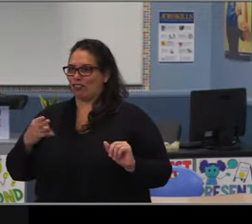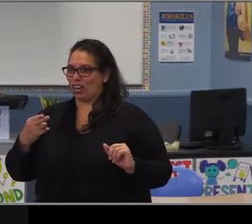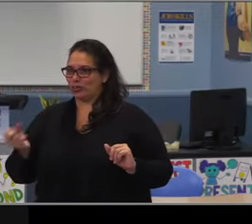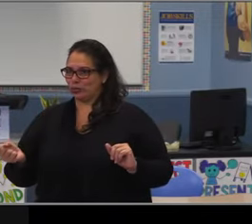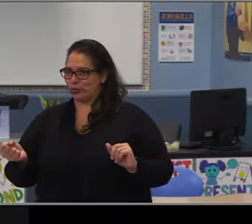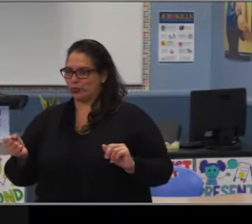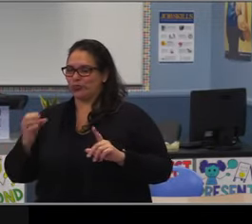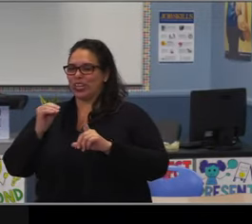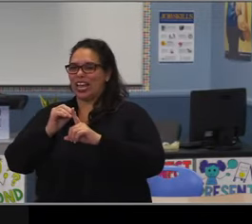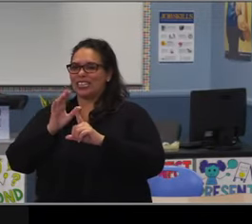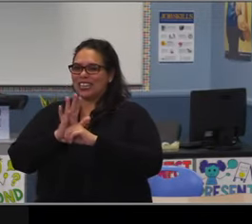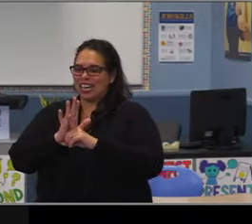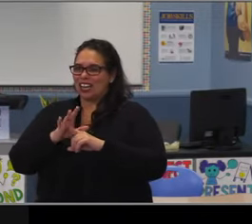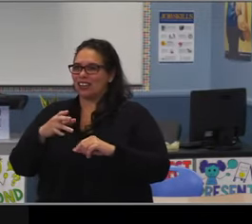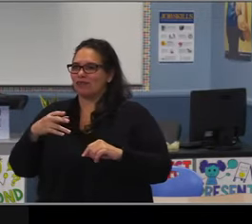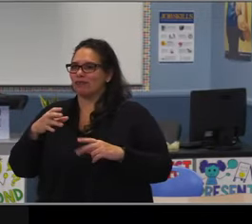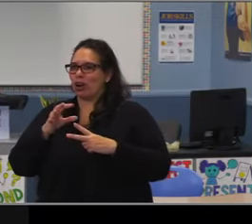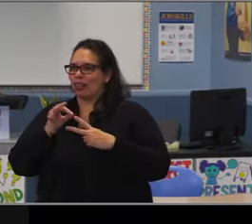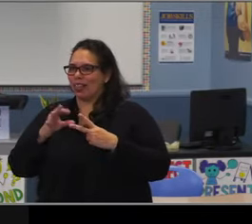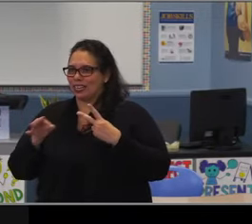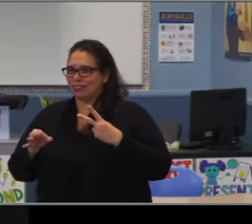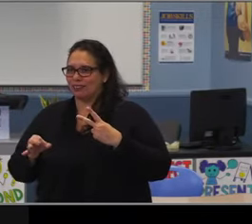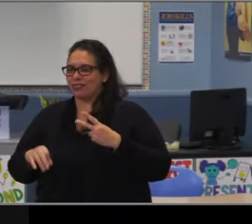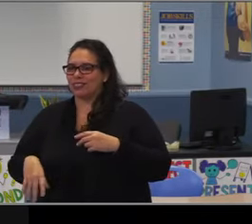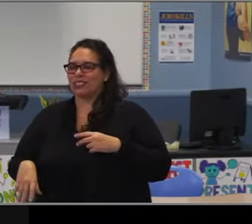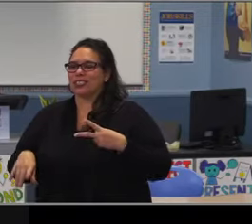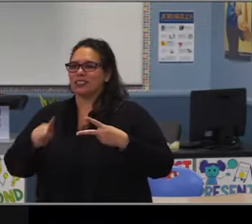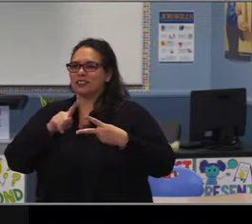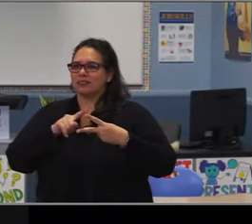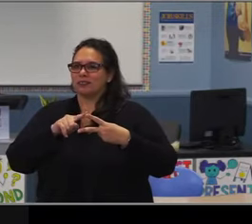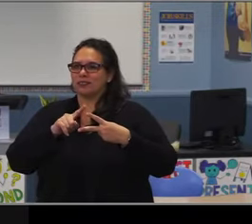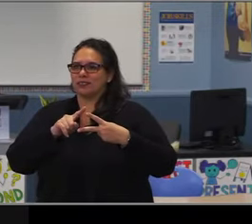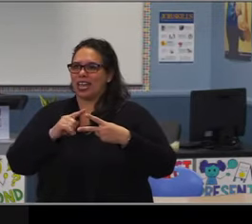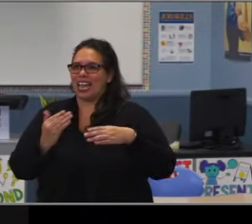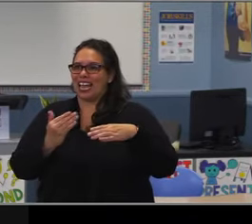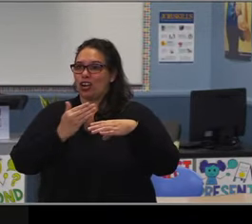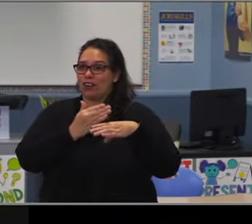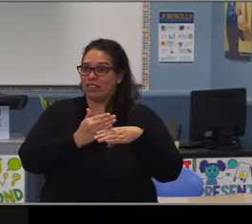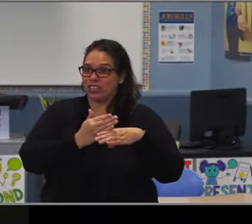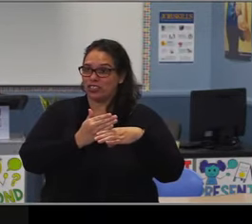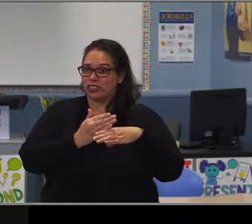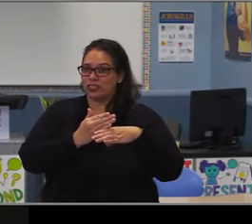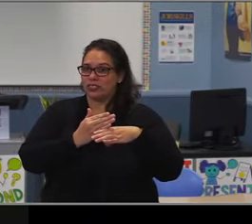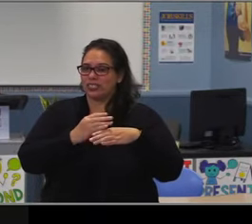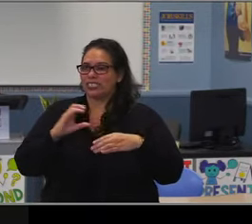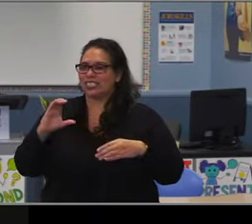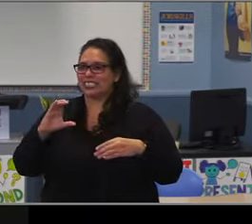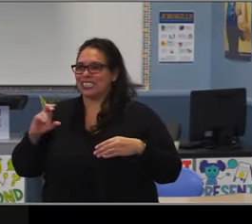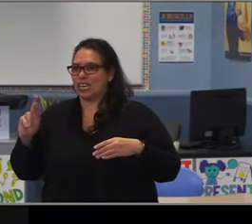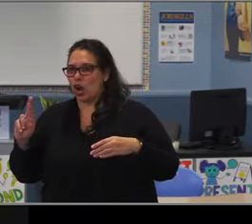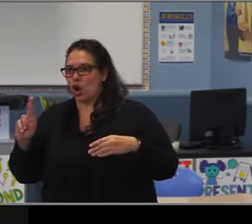that additional elective offerings at our K-8 schools to approximate what our middle schools offer.